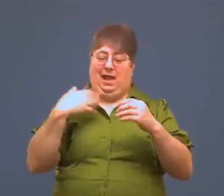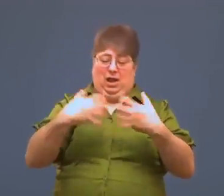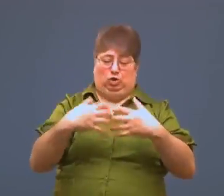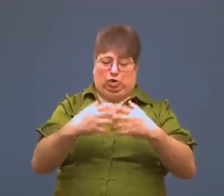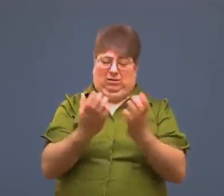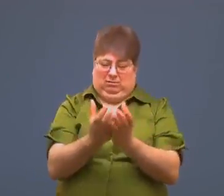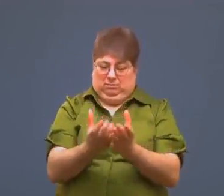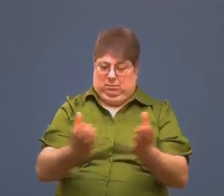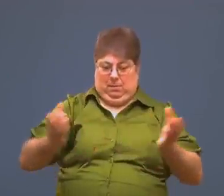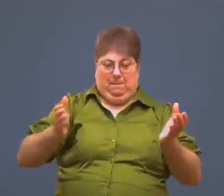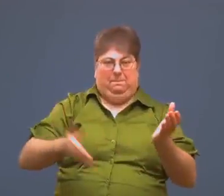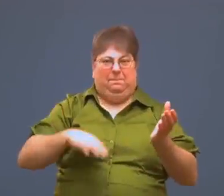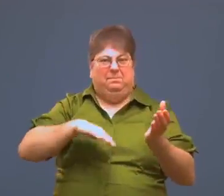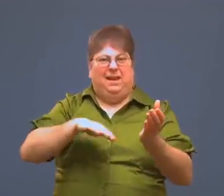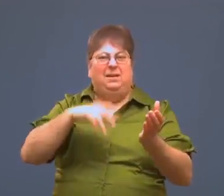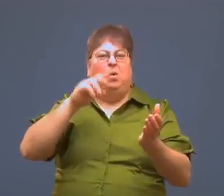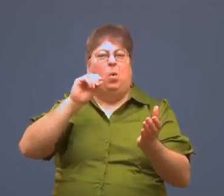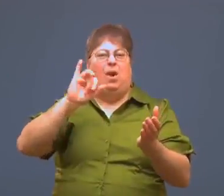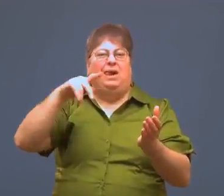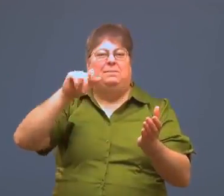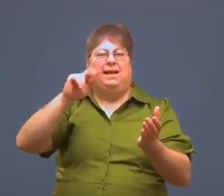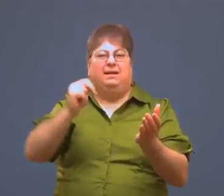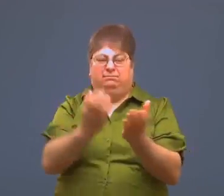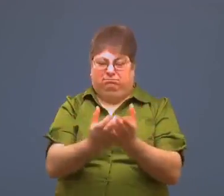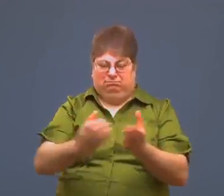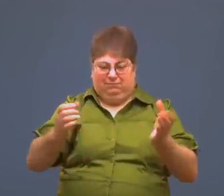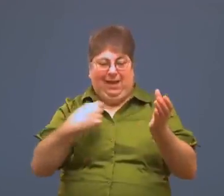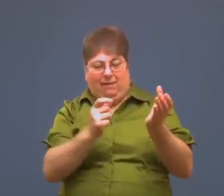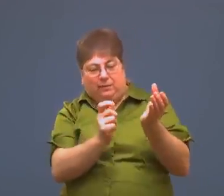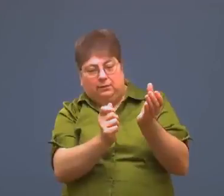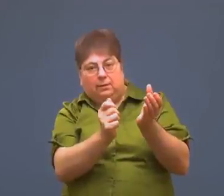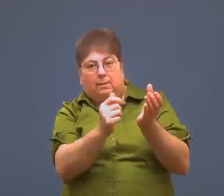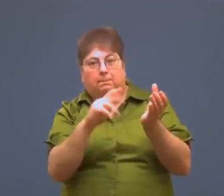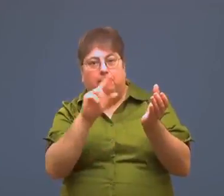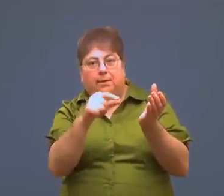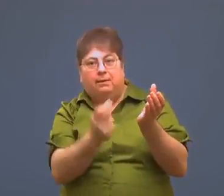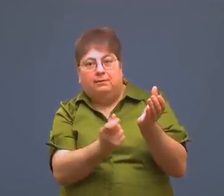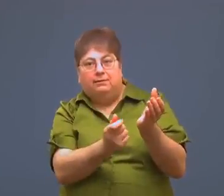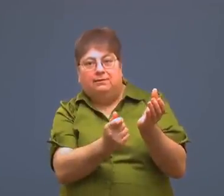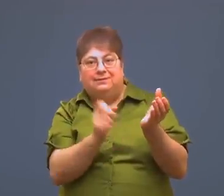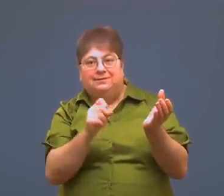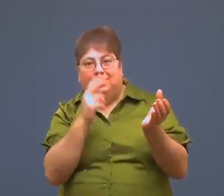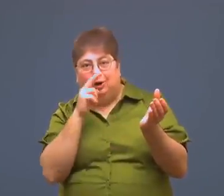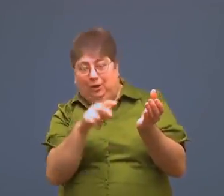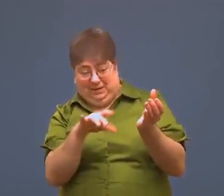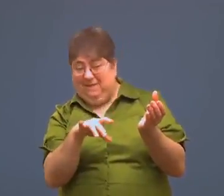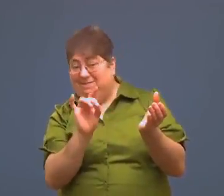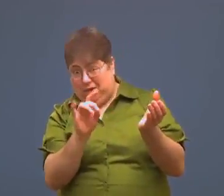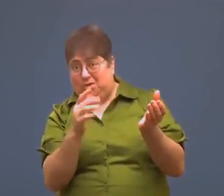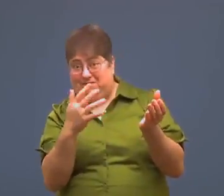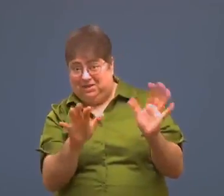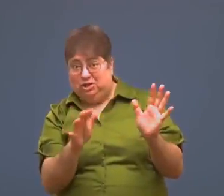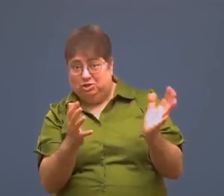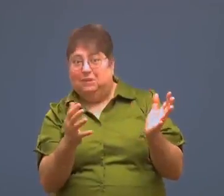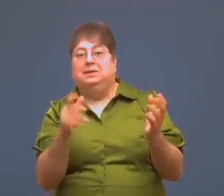Find the oil plug in the oil pan on the bottom of the engine.